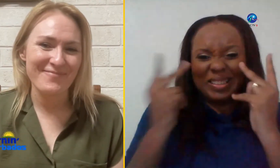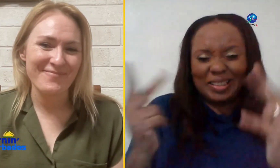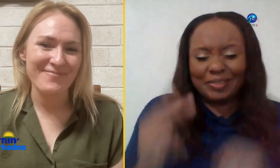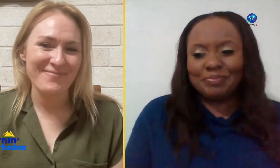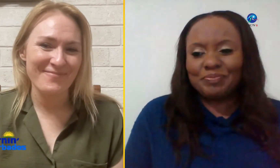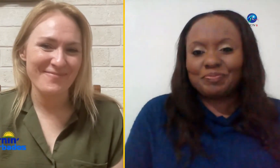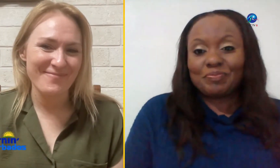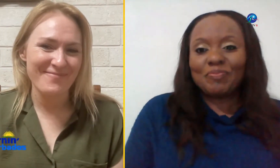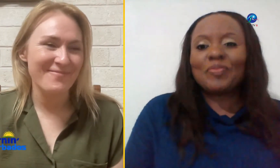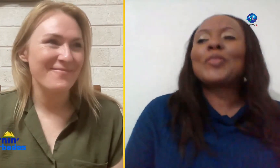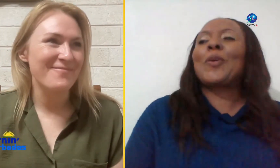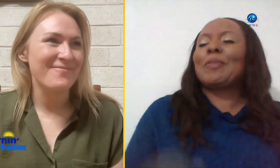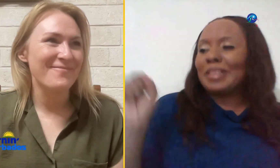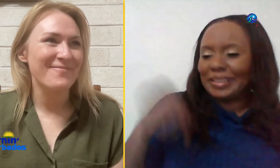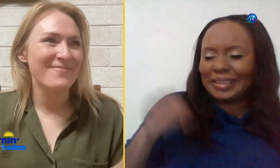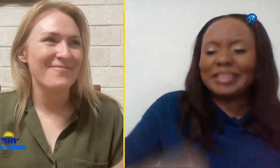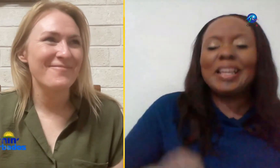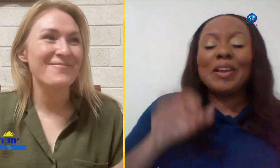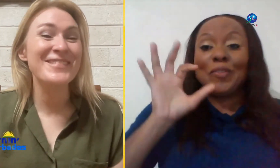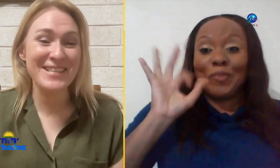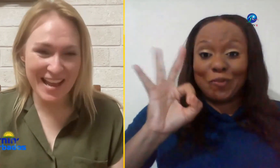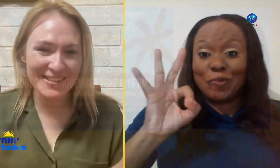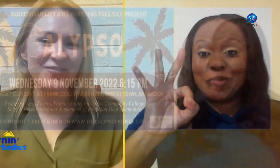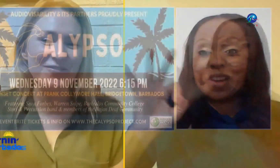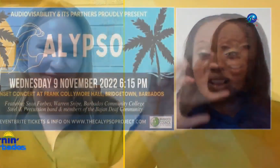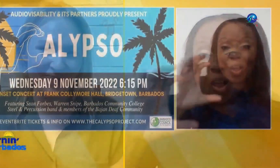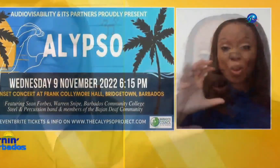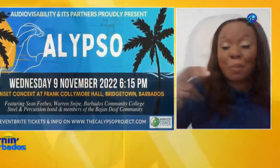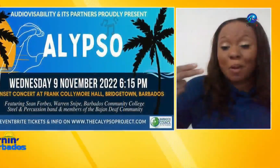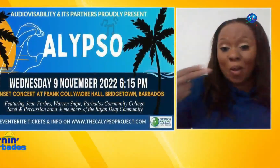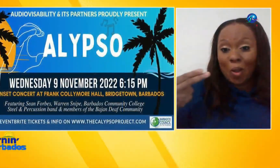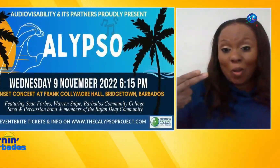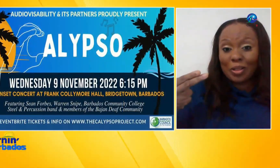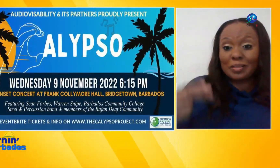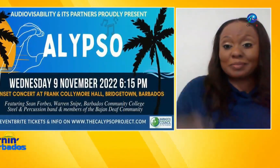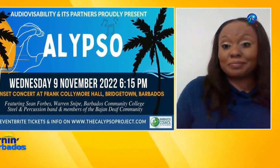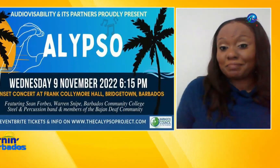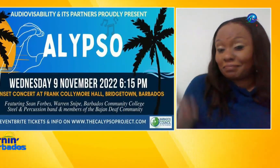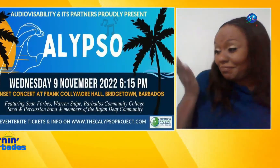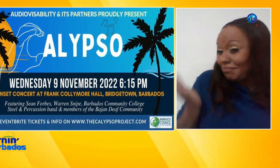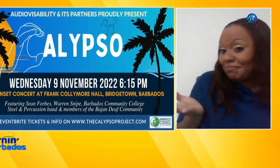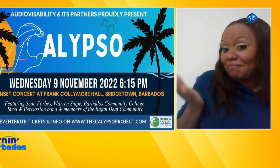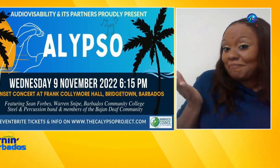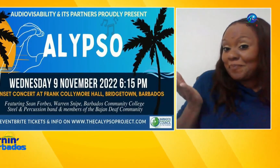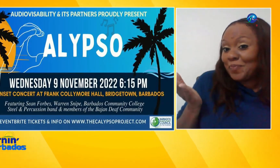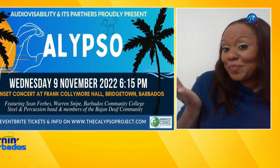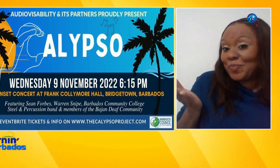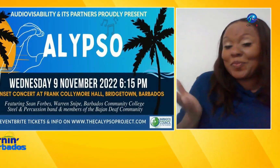Frank Collymore Hall the Frank Collymore Hall yeah it's that's yes it starts at the quarter past six